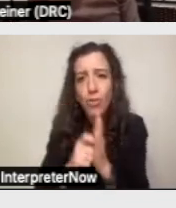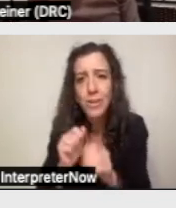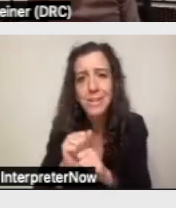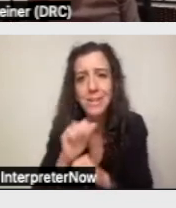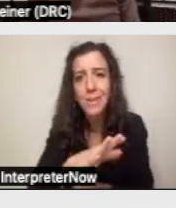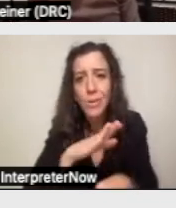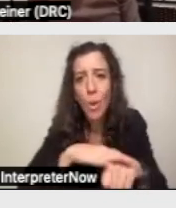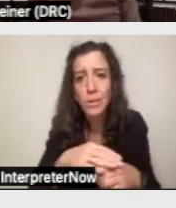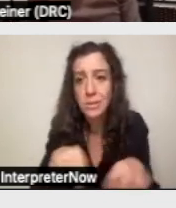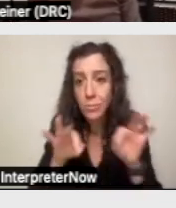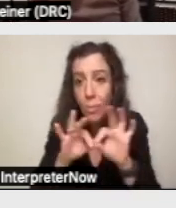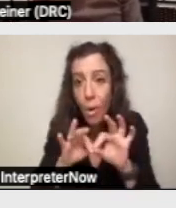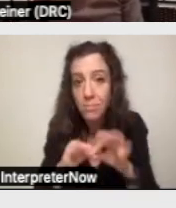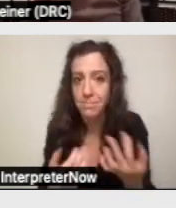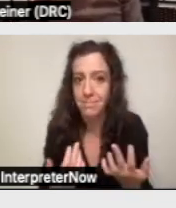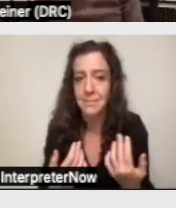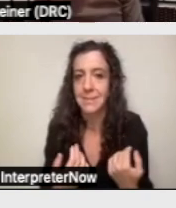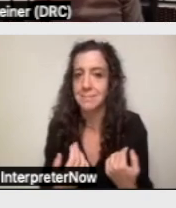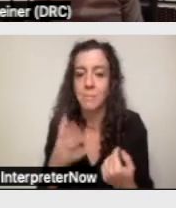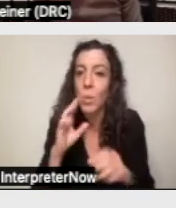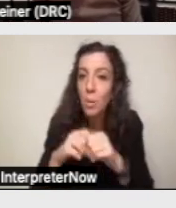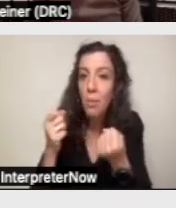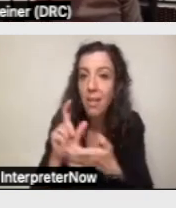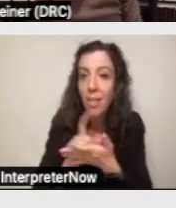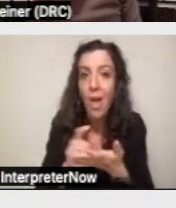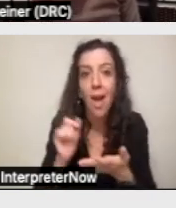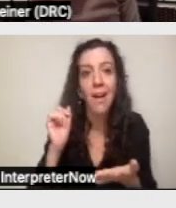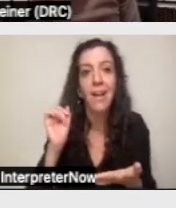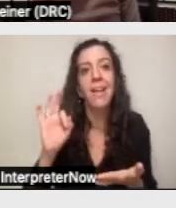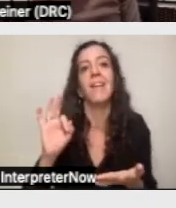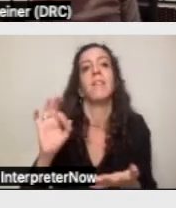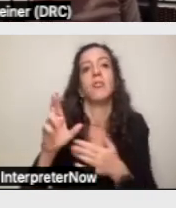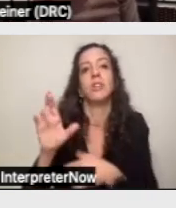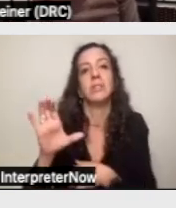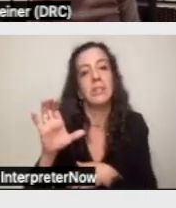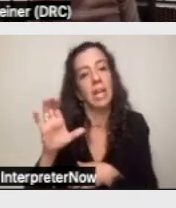Well, it's unlawful for regional centers to change someone's services without their consent,